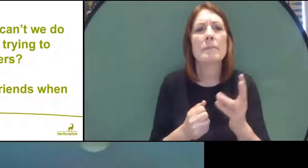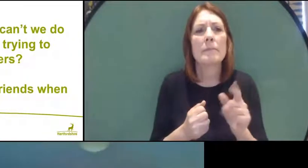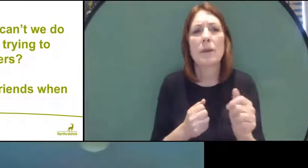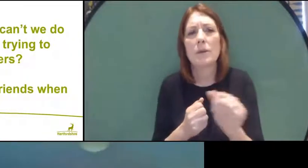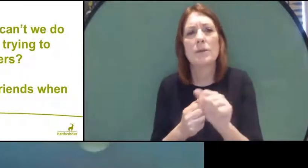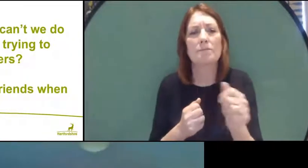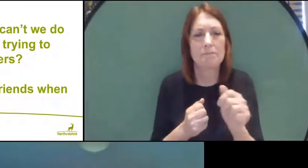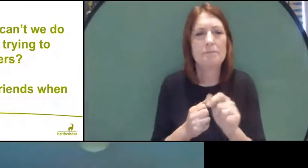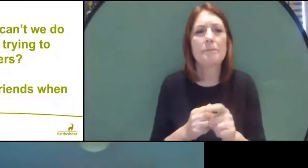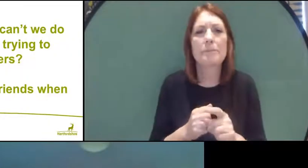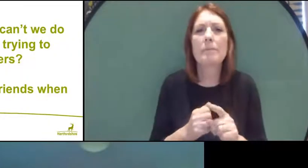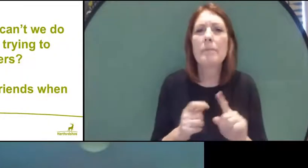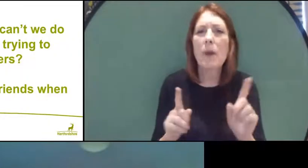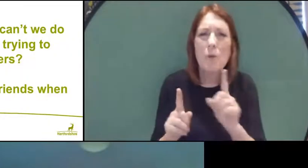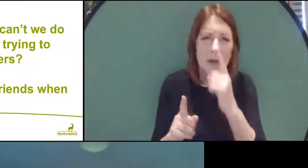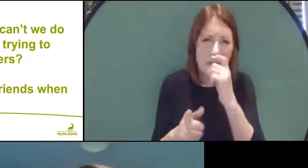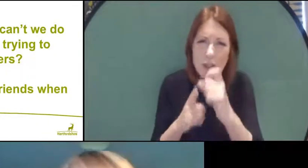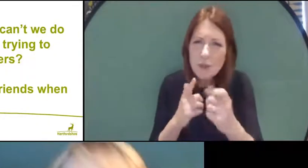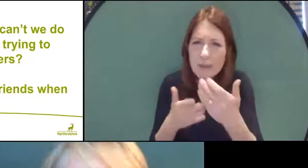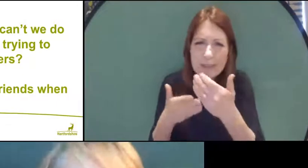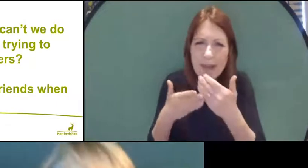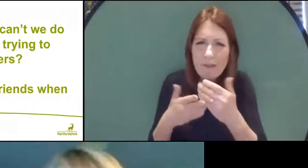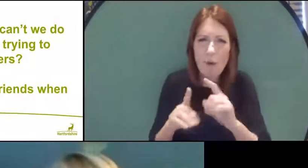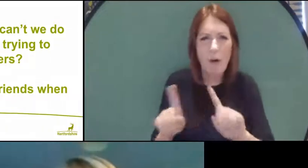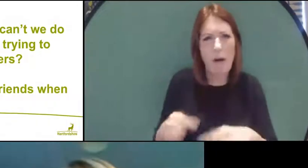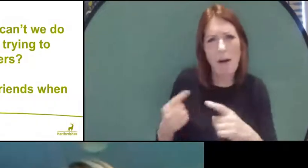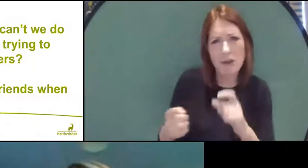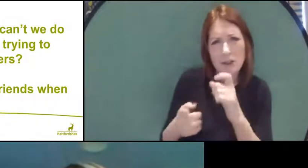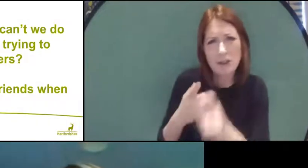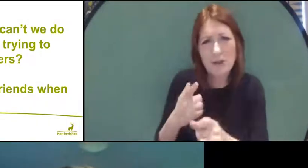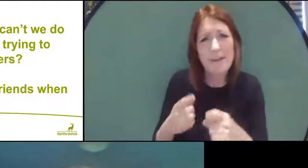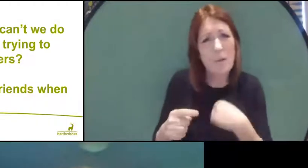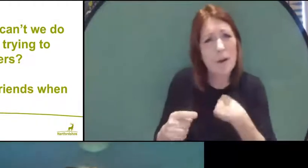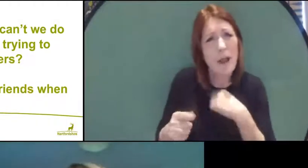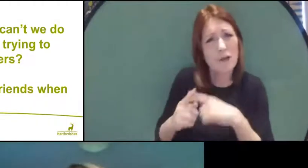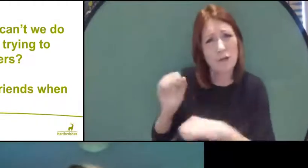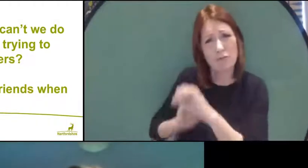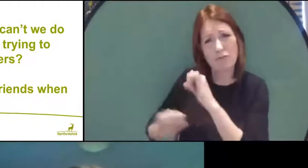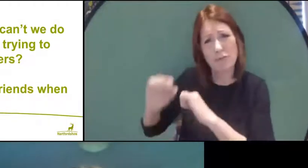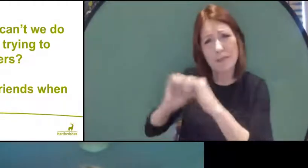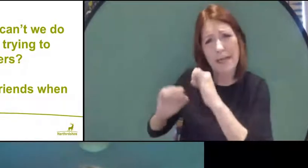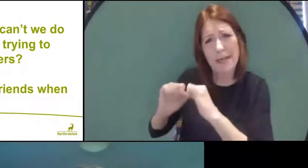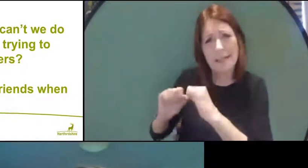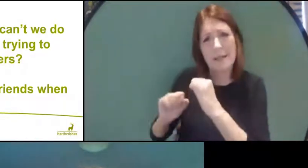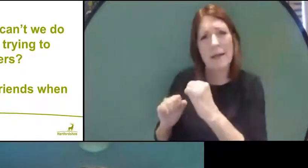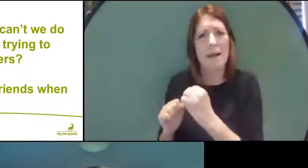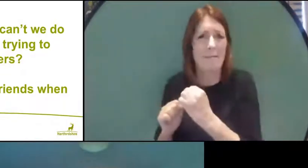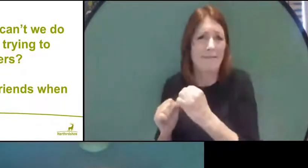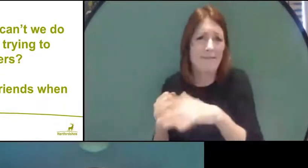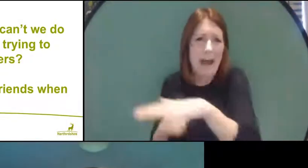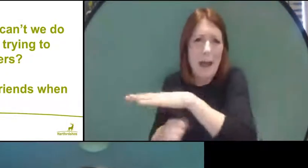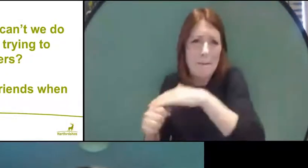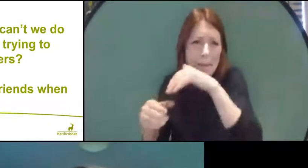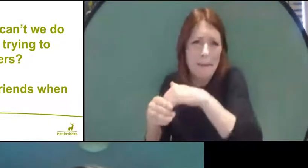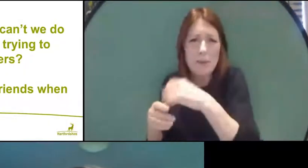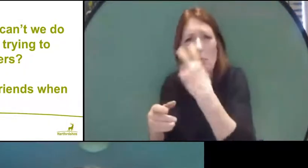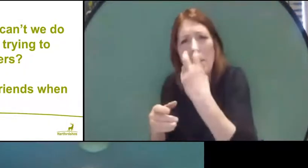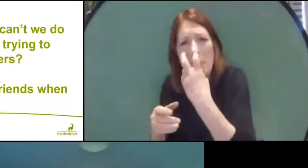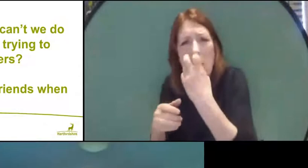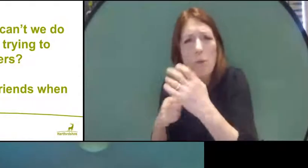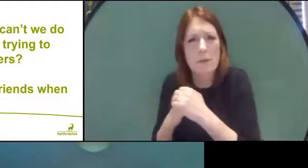"What can and can't we do safely, especially if we're trying to shield older family members?" Well, I think it's so important, as I said earlier, that we recognise that we